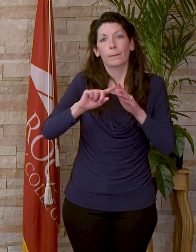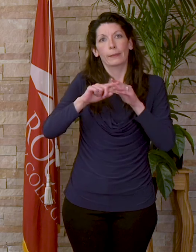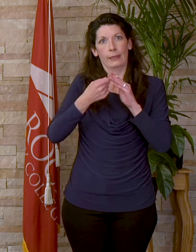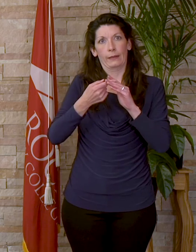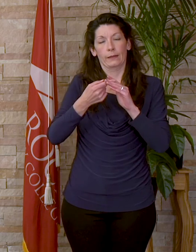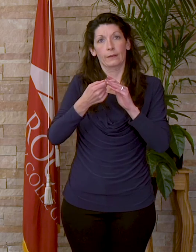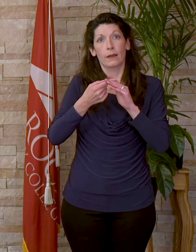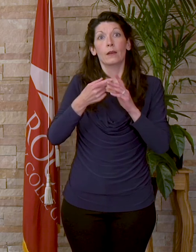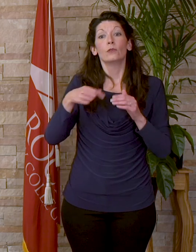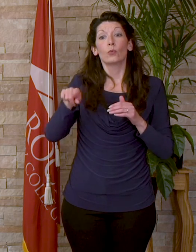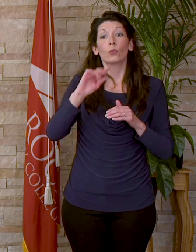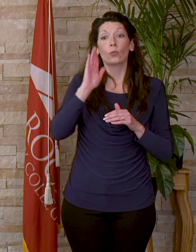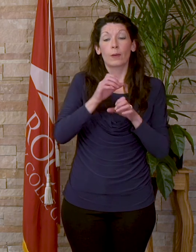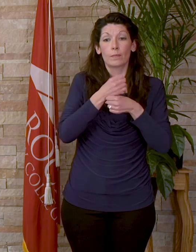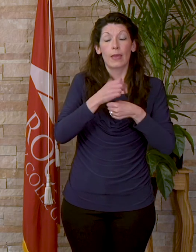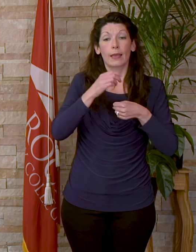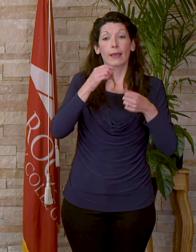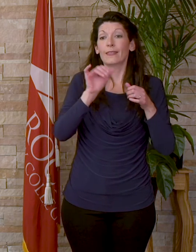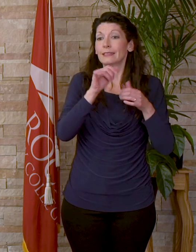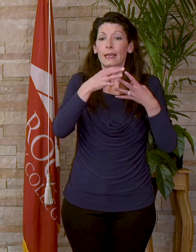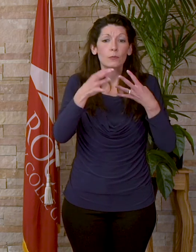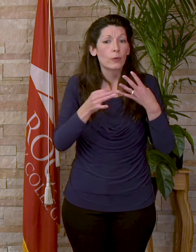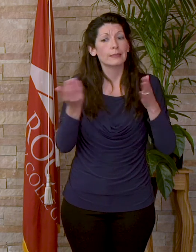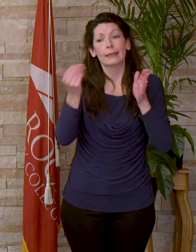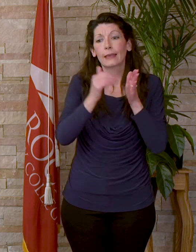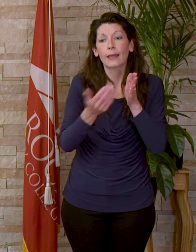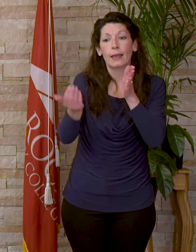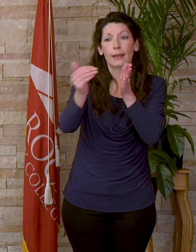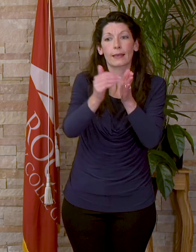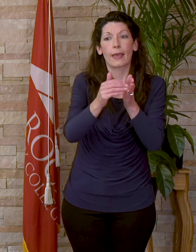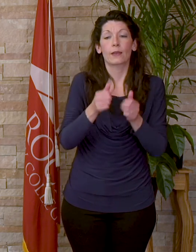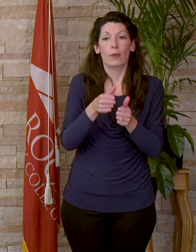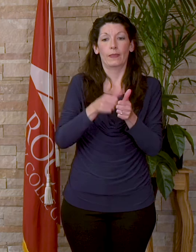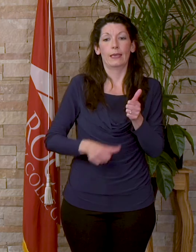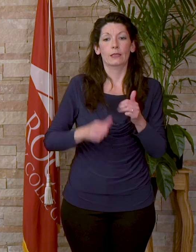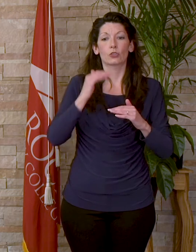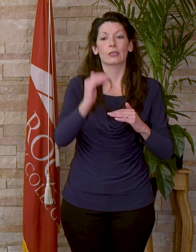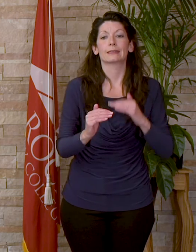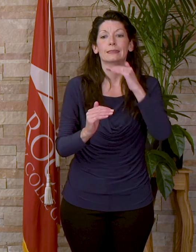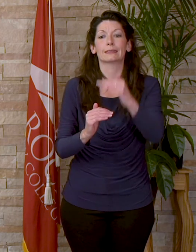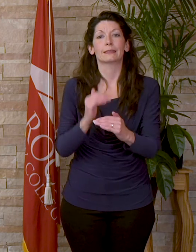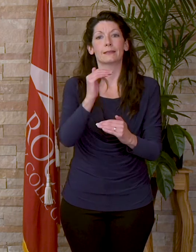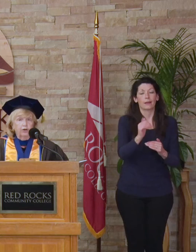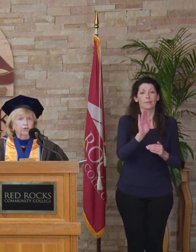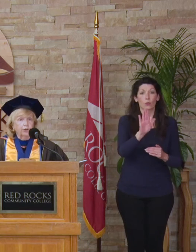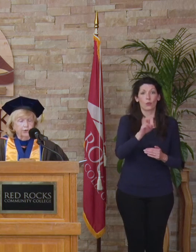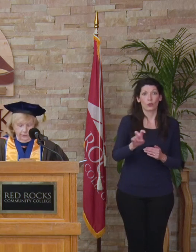You will make this choice again and again as you take each step along your journey. You chose to